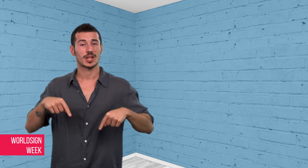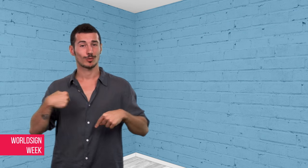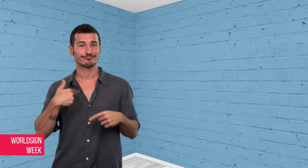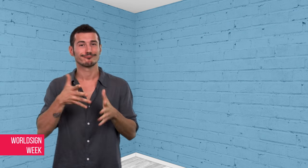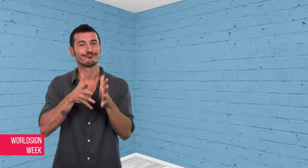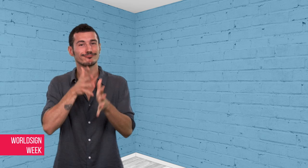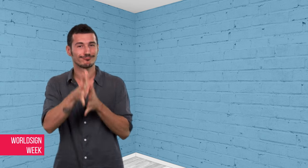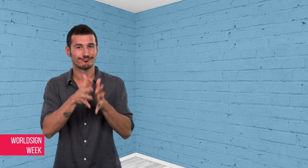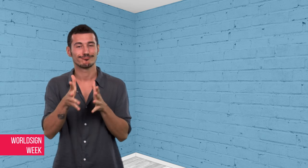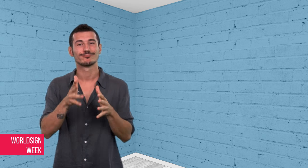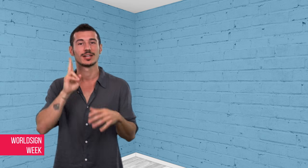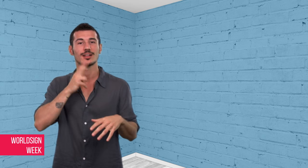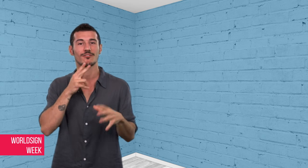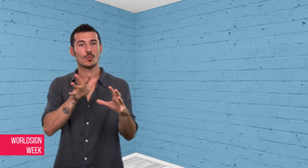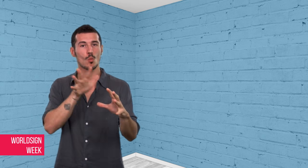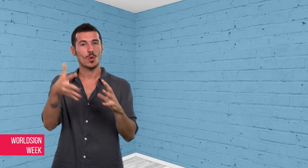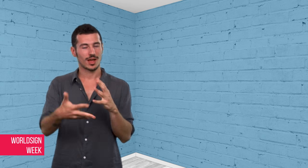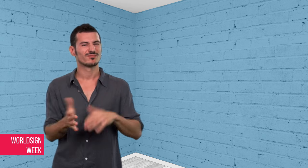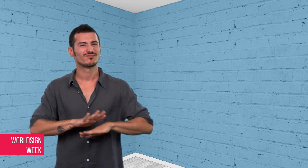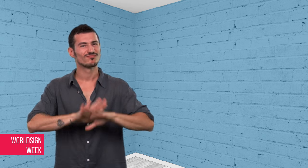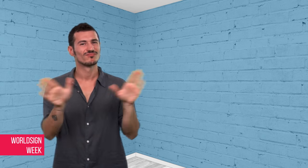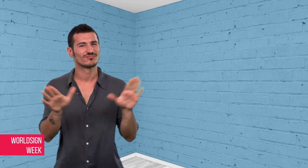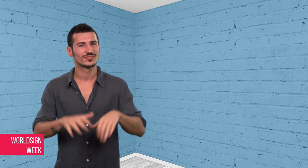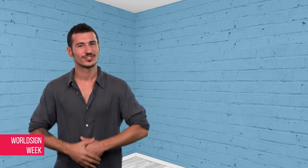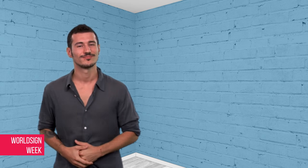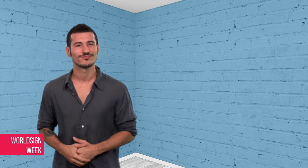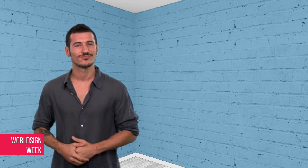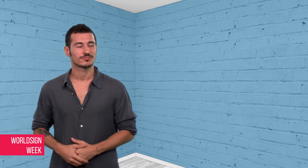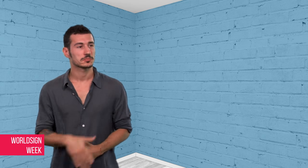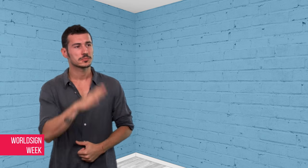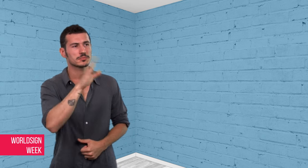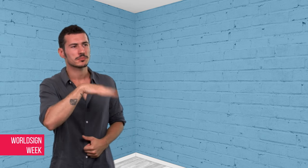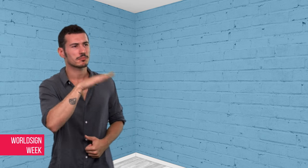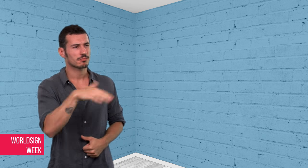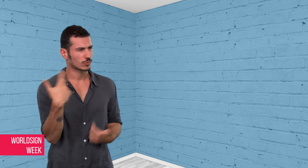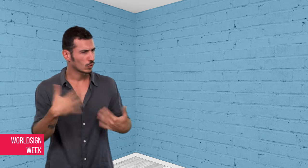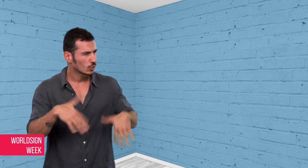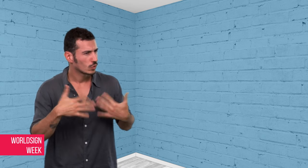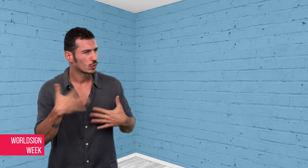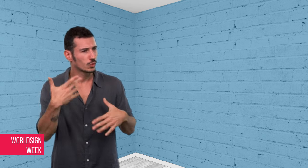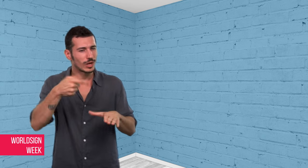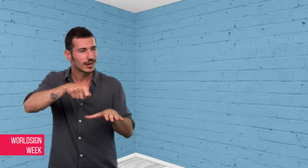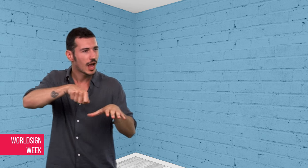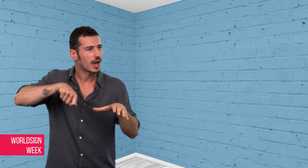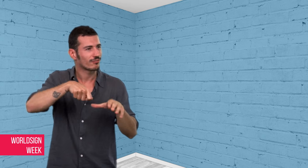That’s it for Deafwire. Hey!